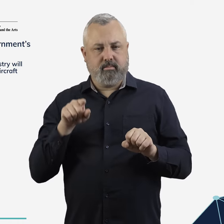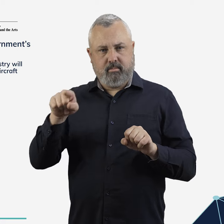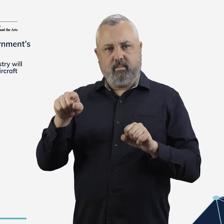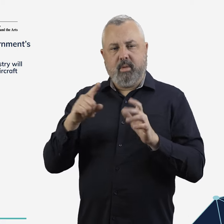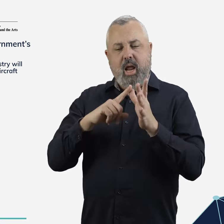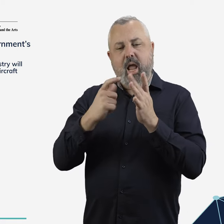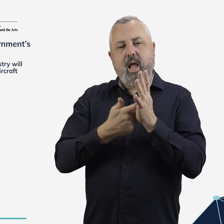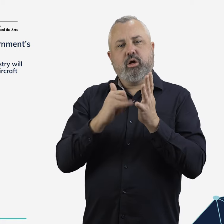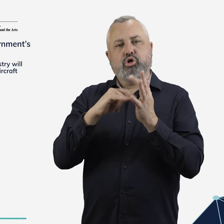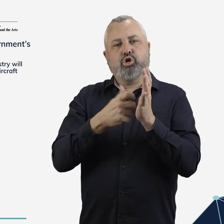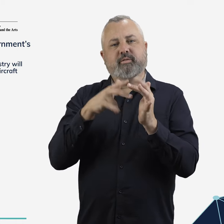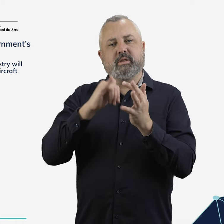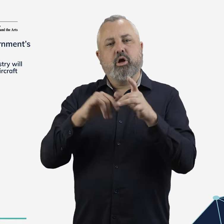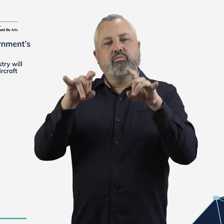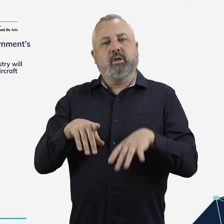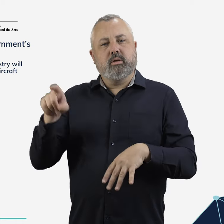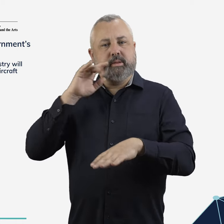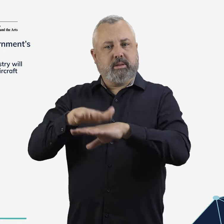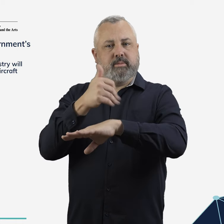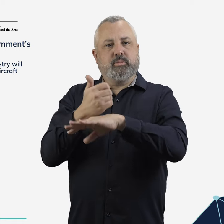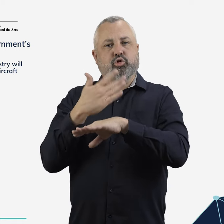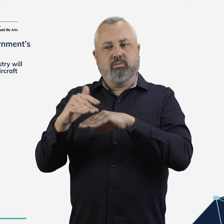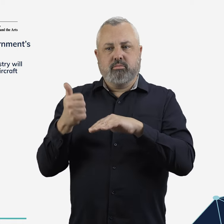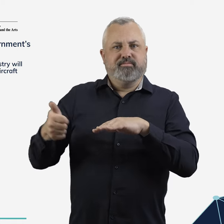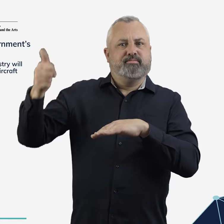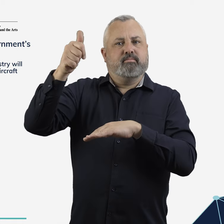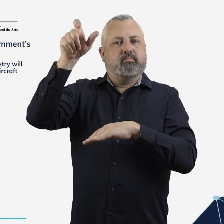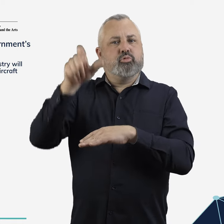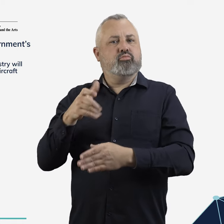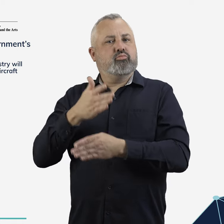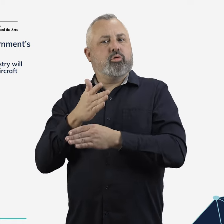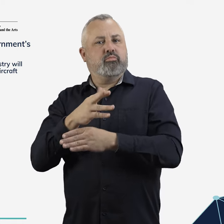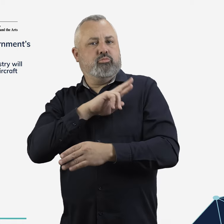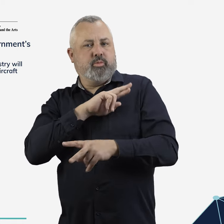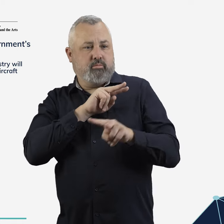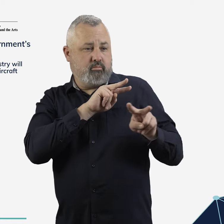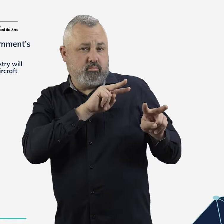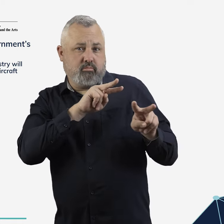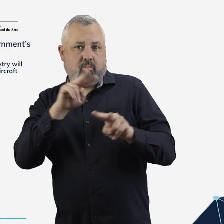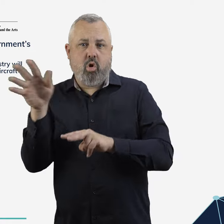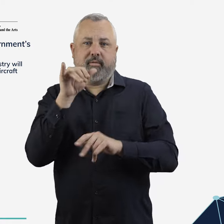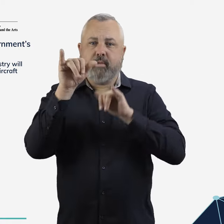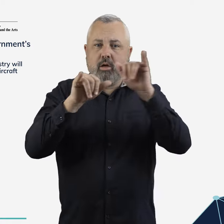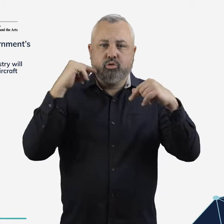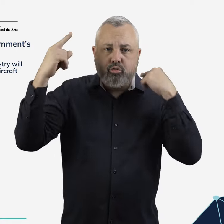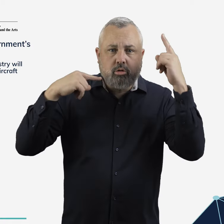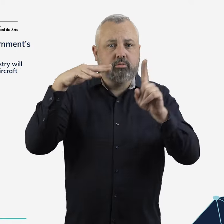Airservices Australia will also establish a new executive position for noise and